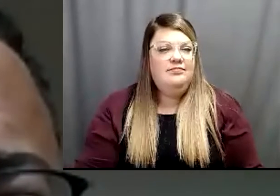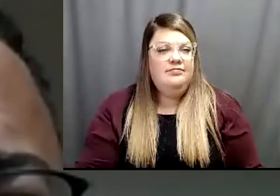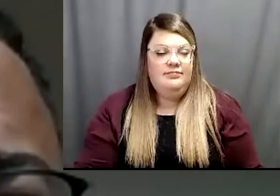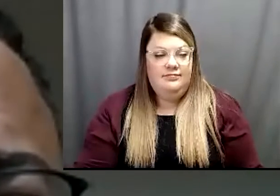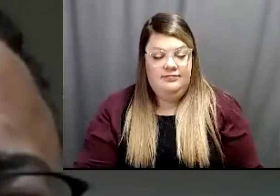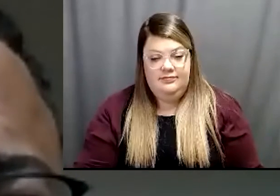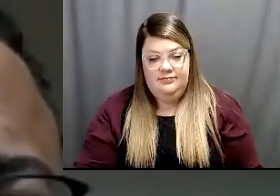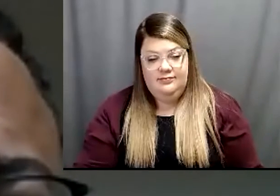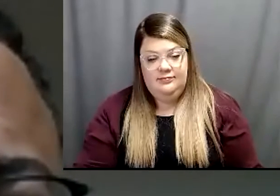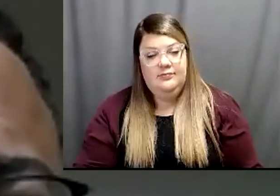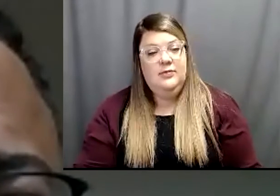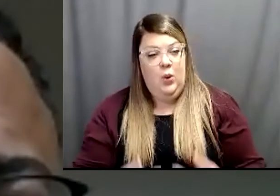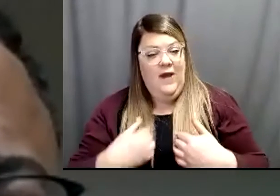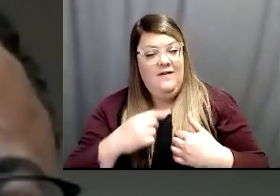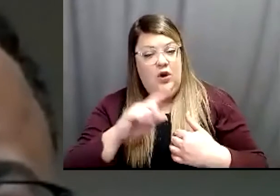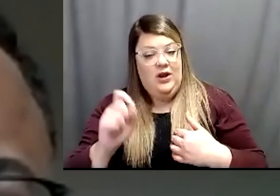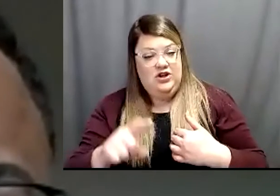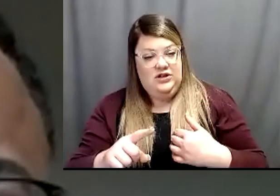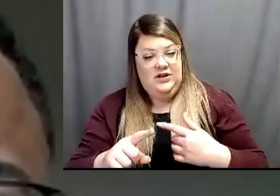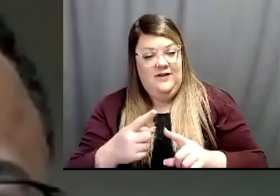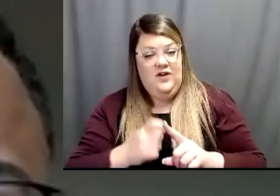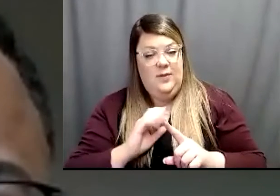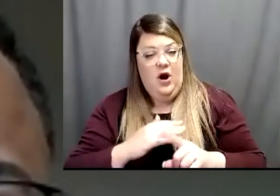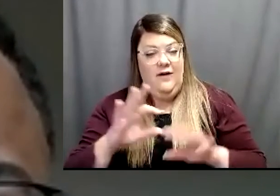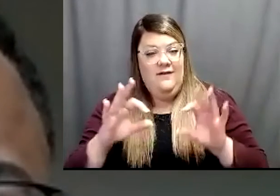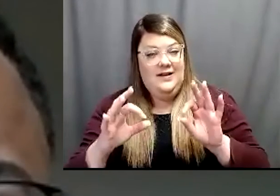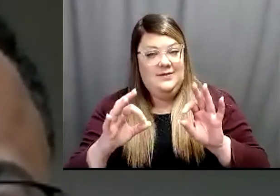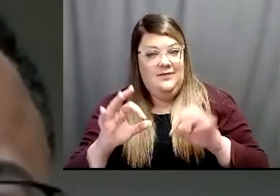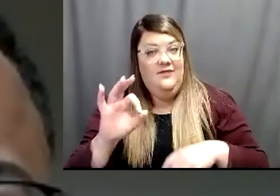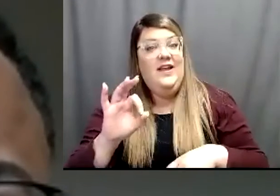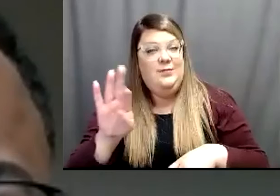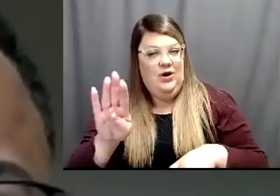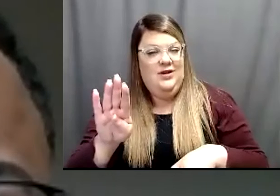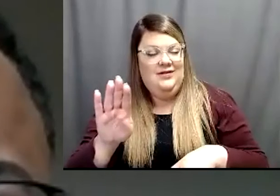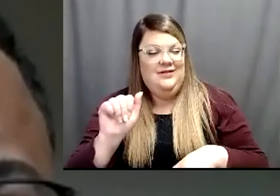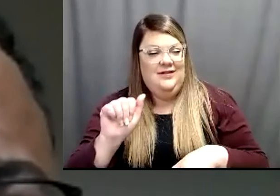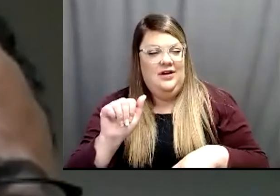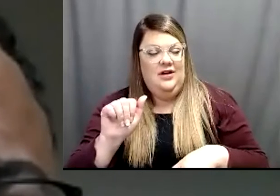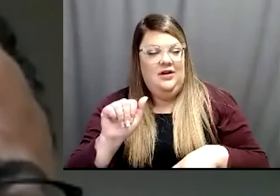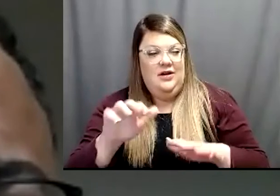So we do have a question from our Facebook audience the question is a question parents